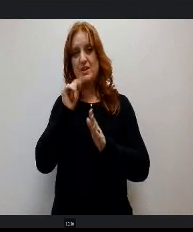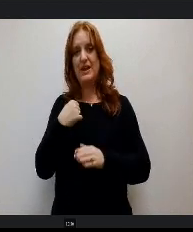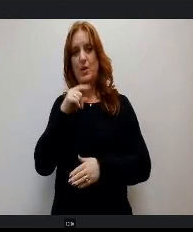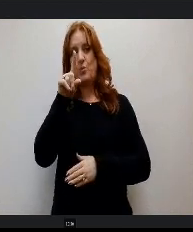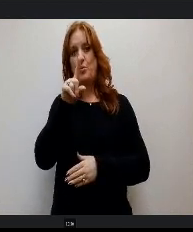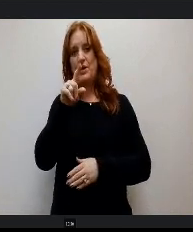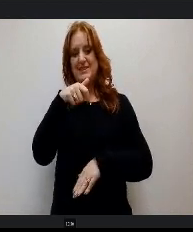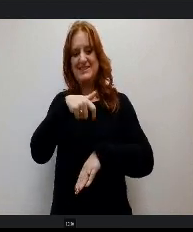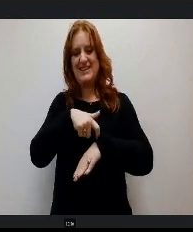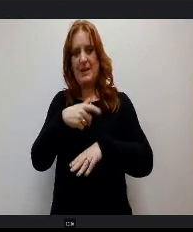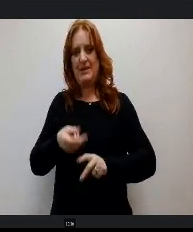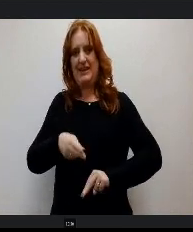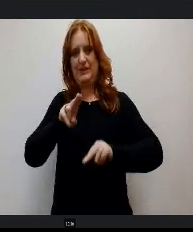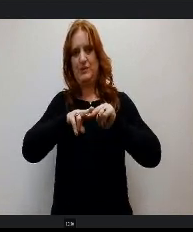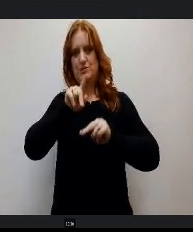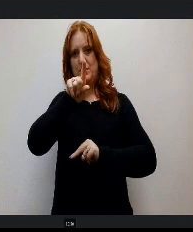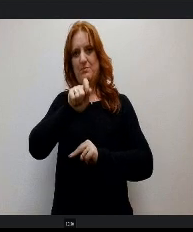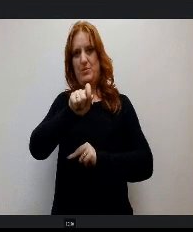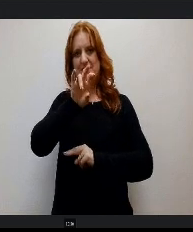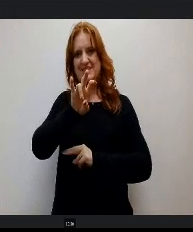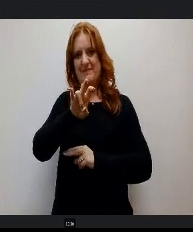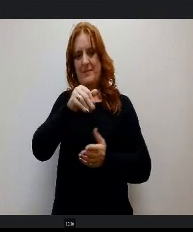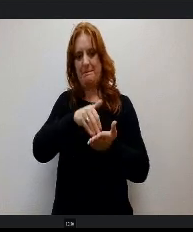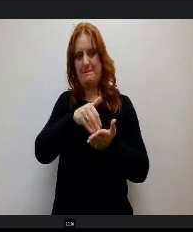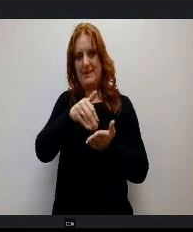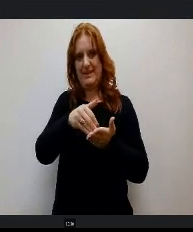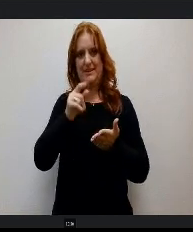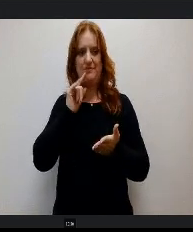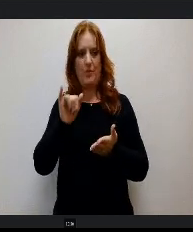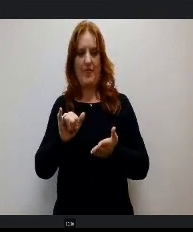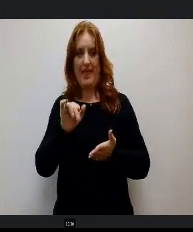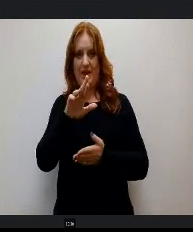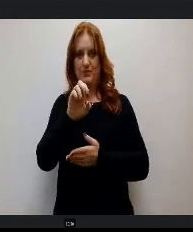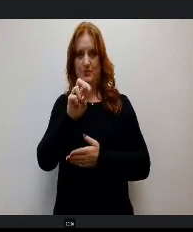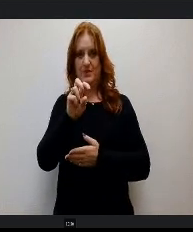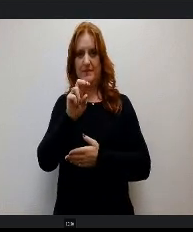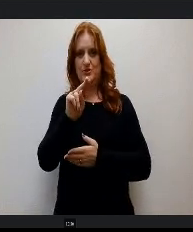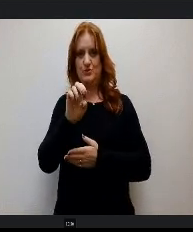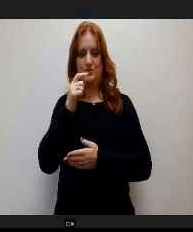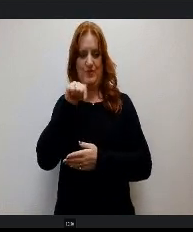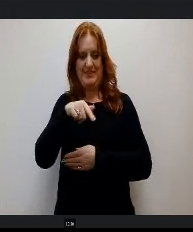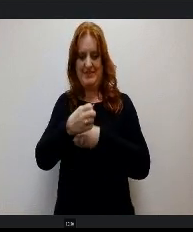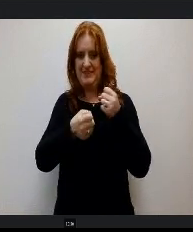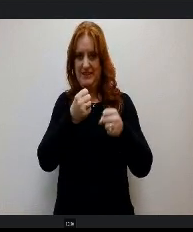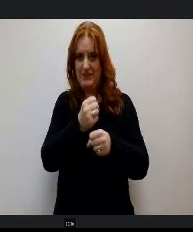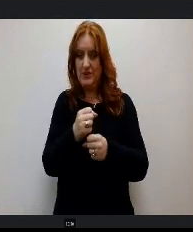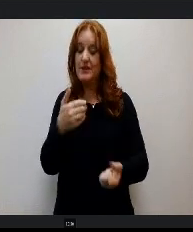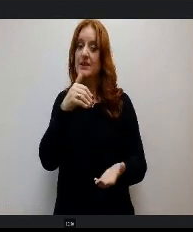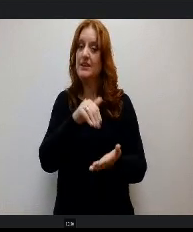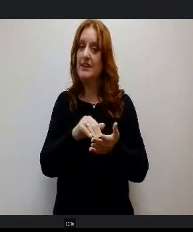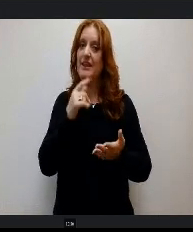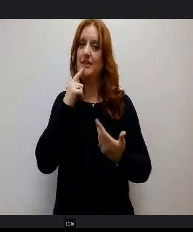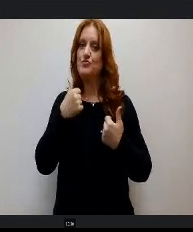for 1.75 million to our revenue for this year. Again, taking a conservative approach, we marked it